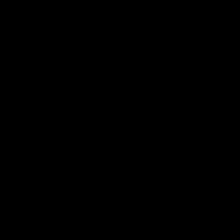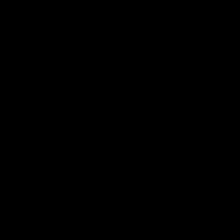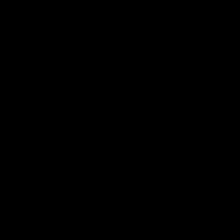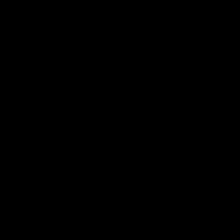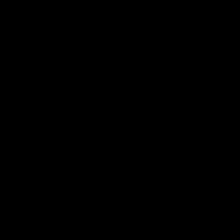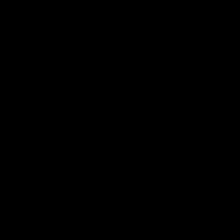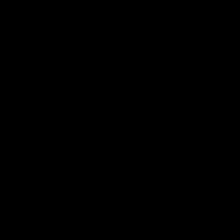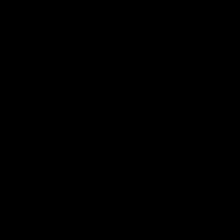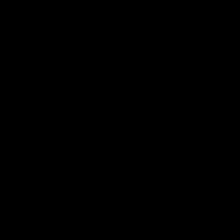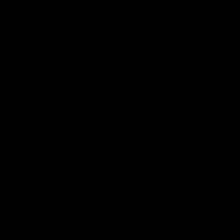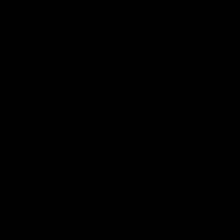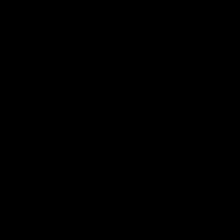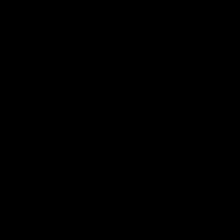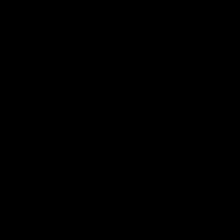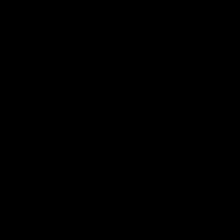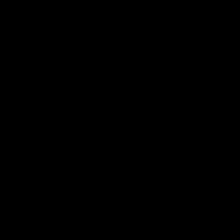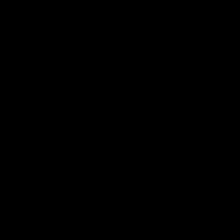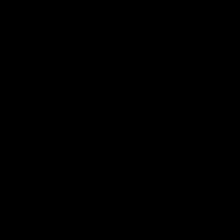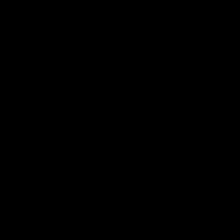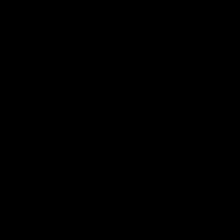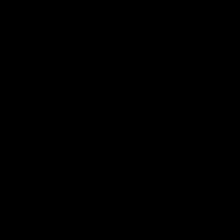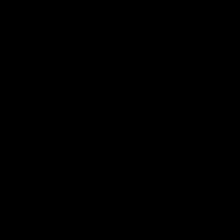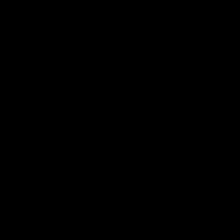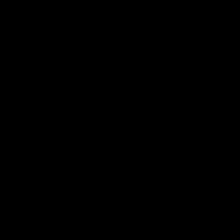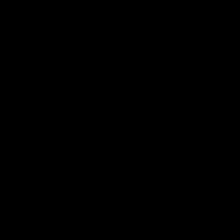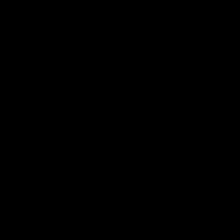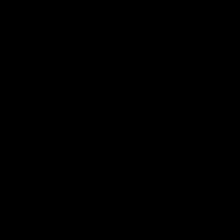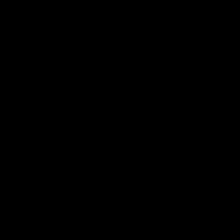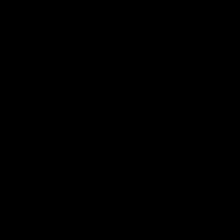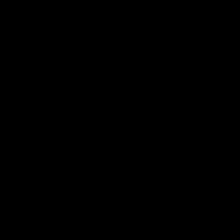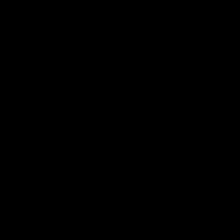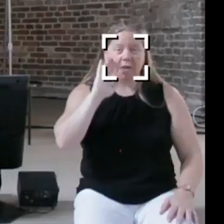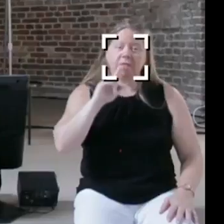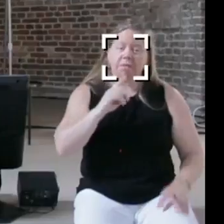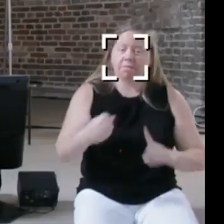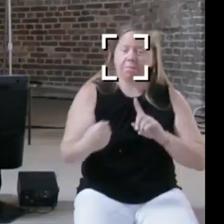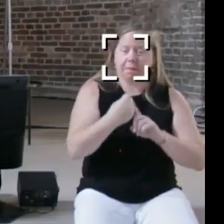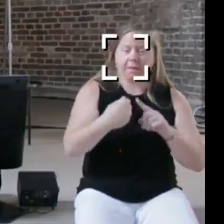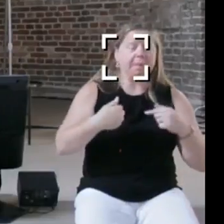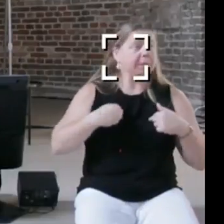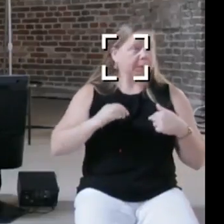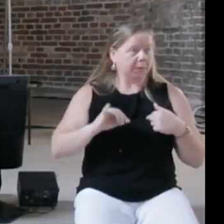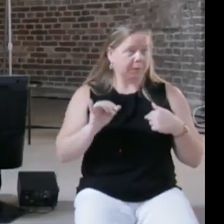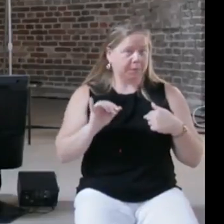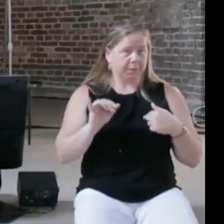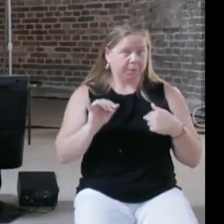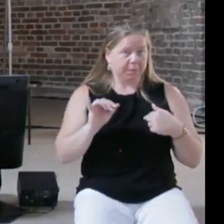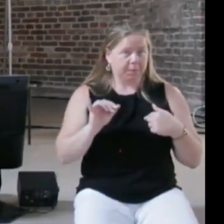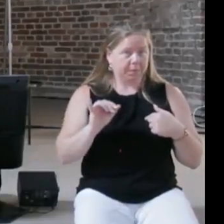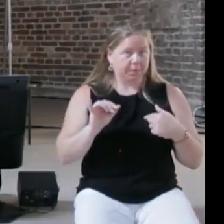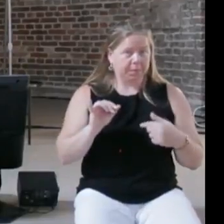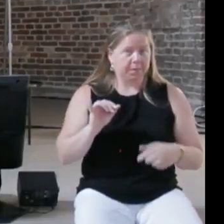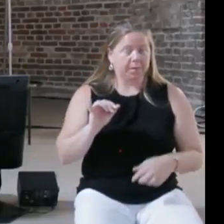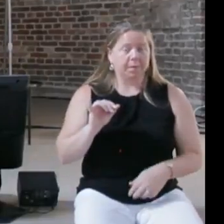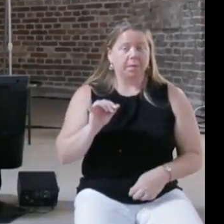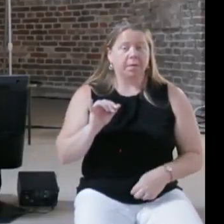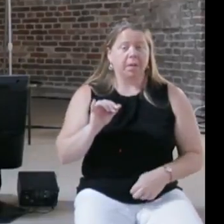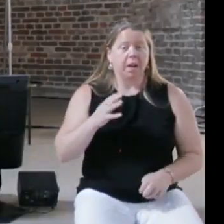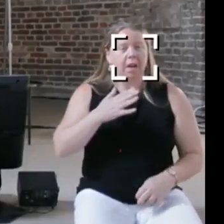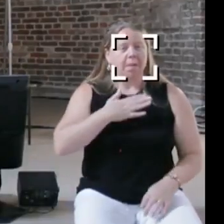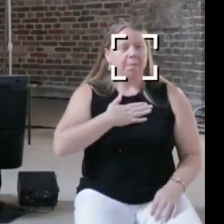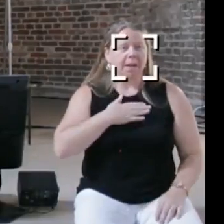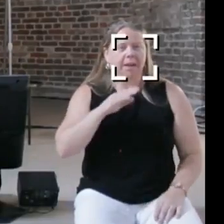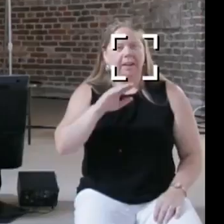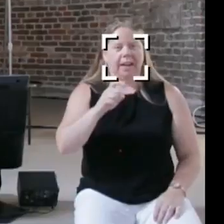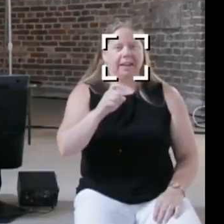can understand and understand that it affects, and my Ex AI however this wonderful company